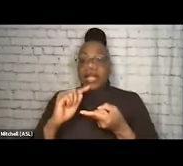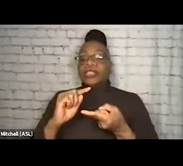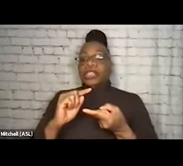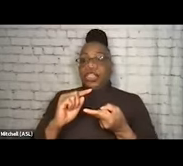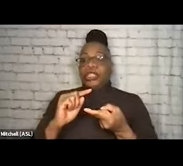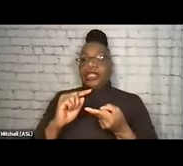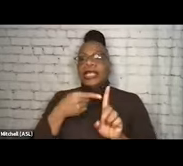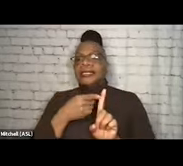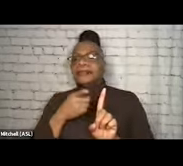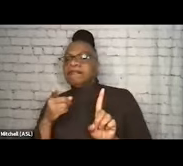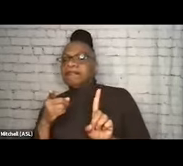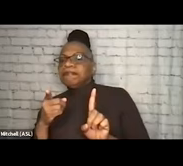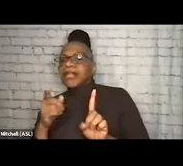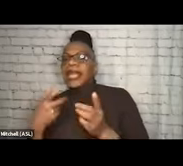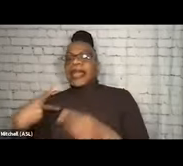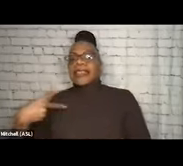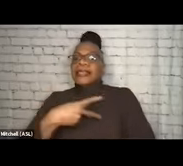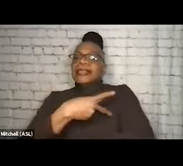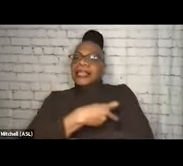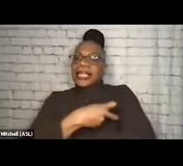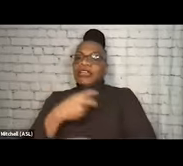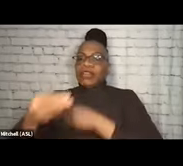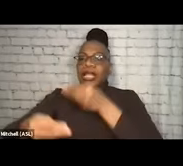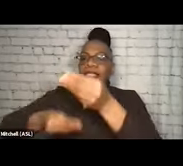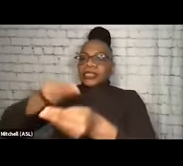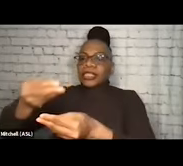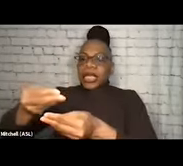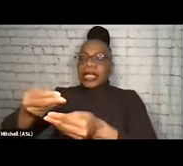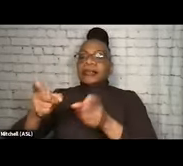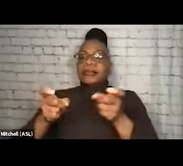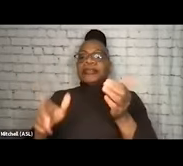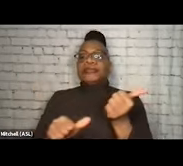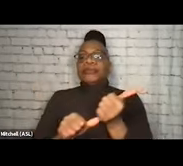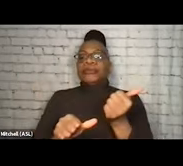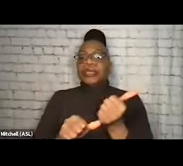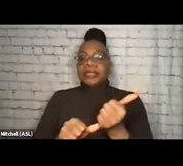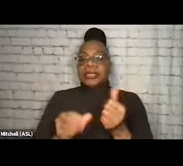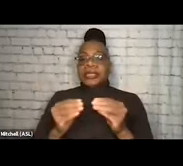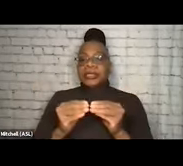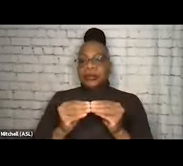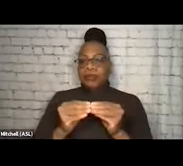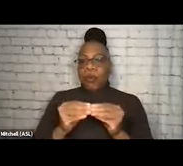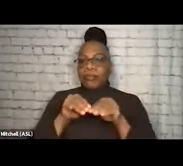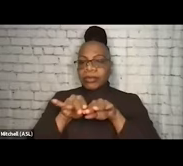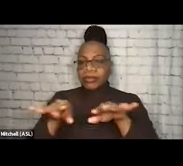whereas needle exchange and naloxone distribution are getting more mainstream uptick. Our next slide is just gonna take three points of mine